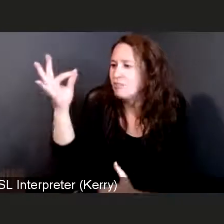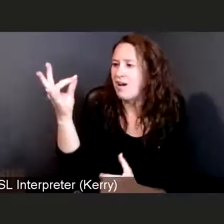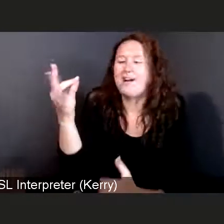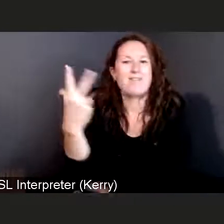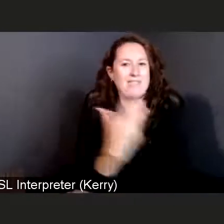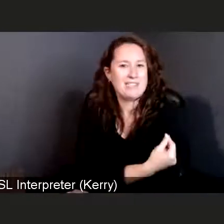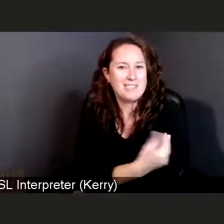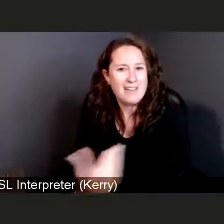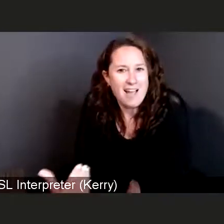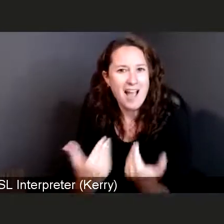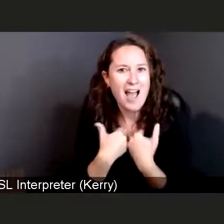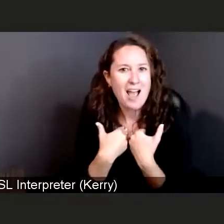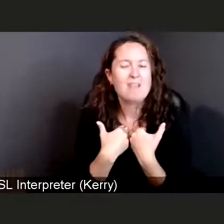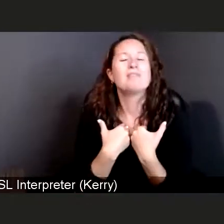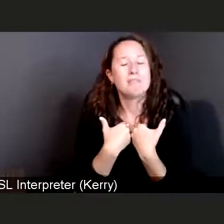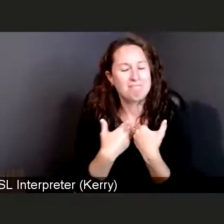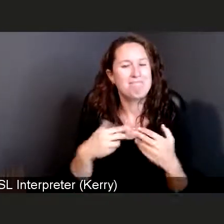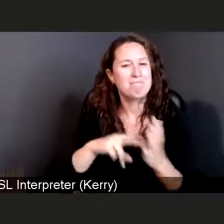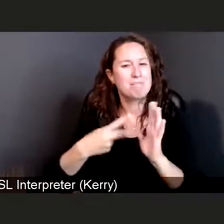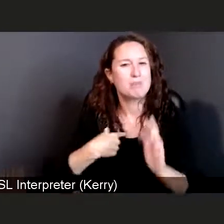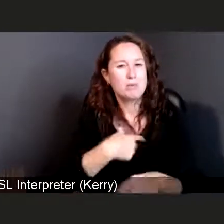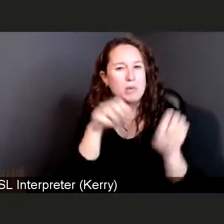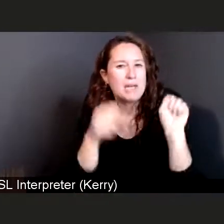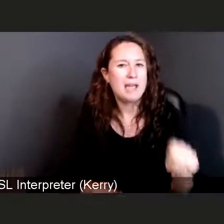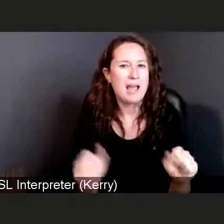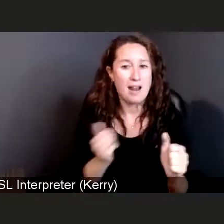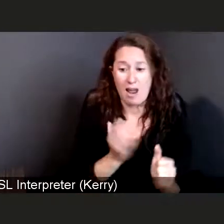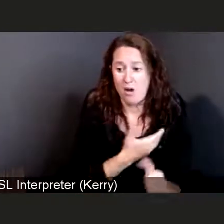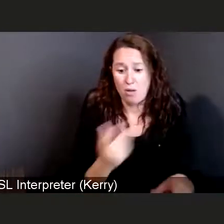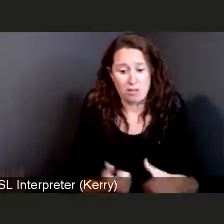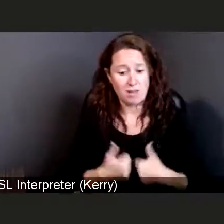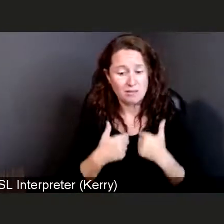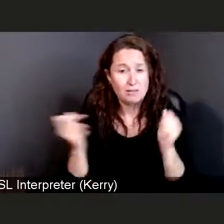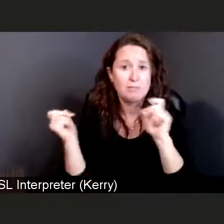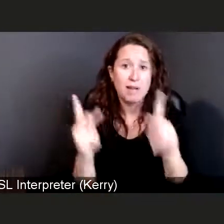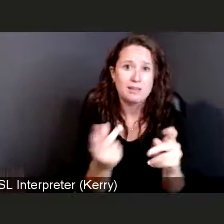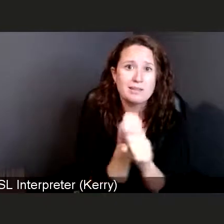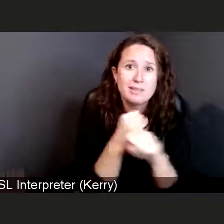continue to live our lives safely and effectively.